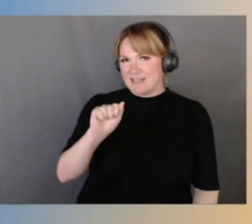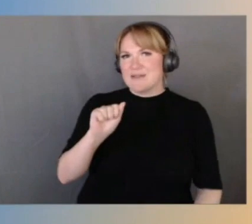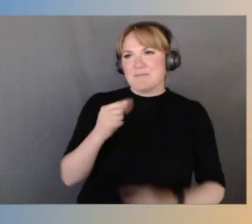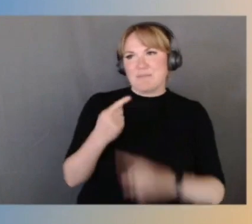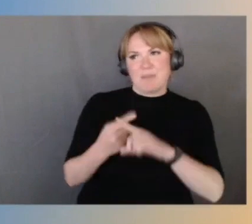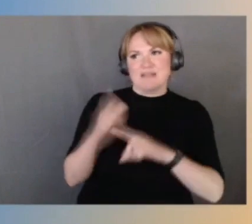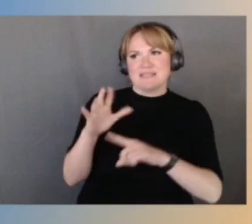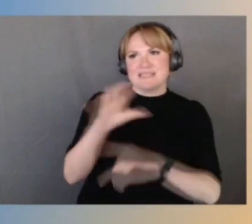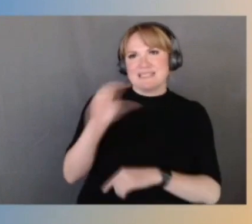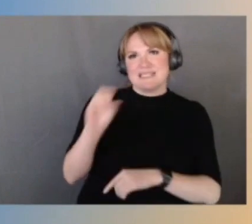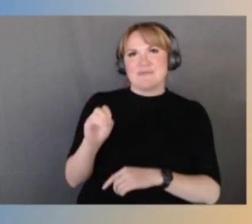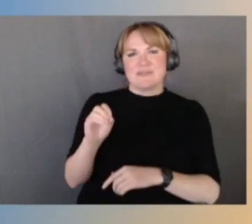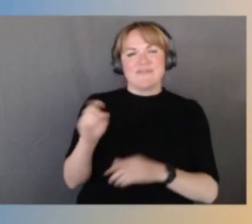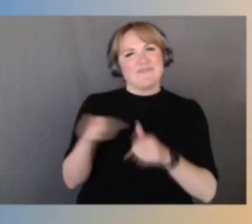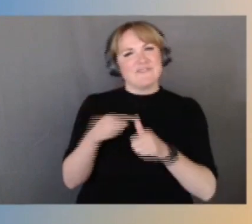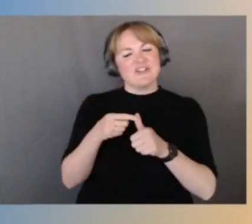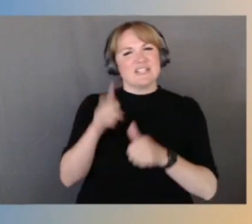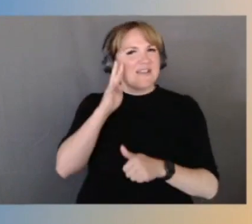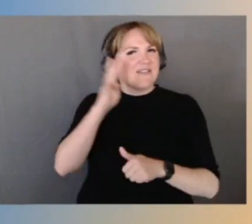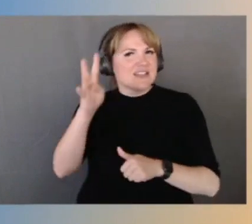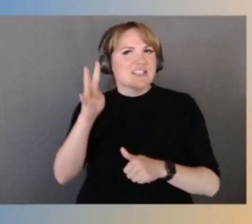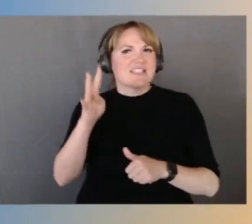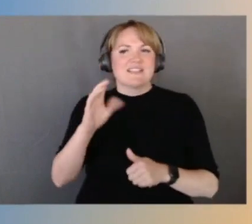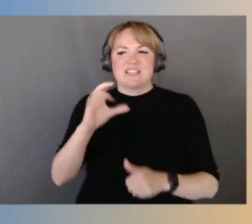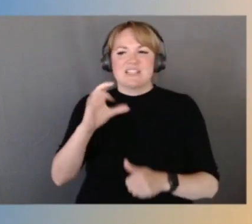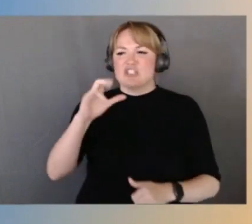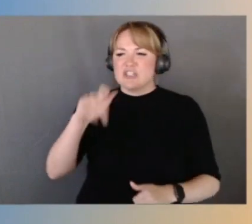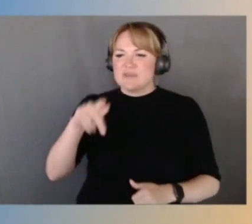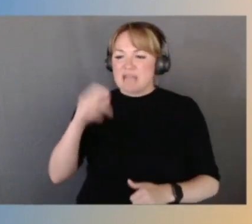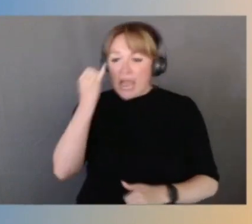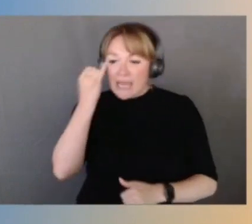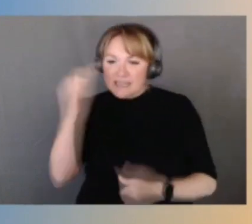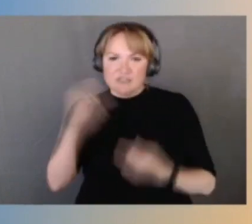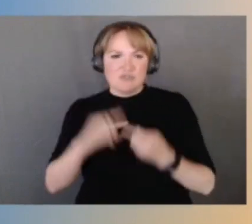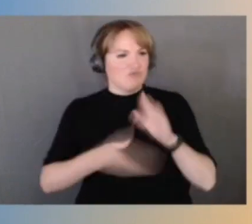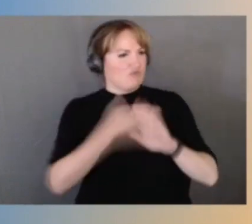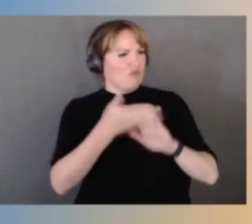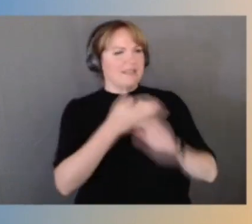from idea to finished running silicon in two years, which is long time on a calendar,